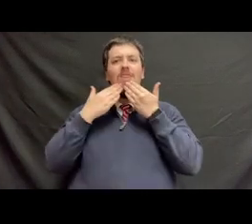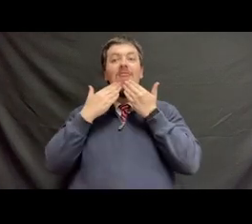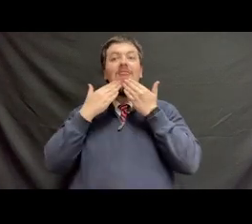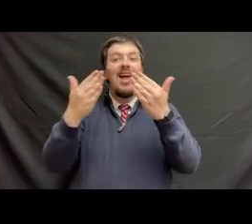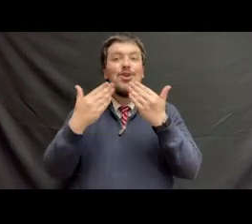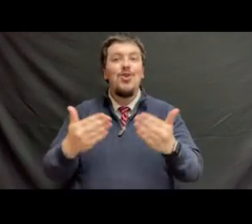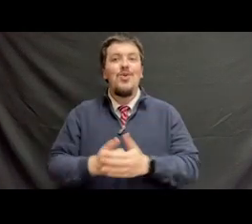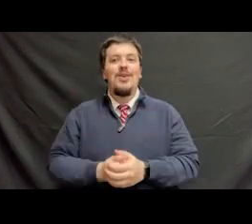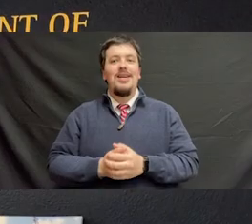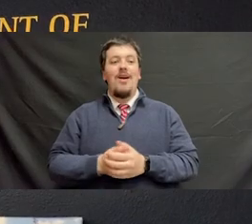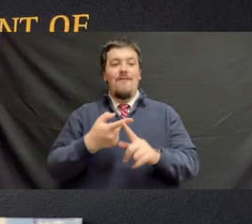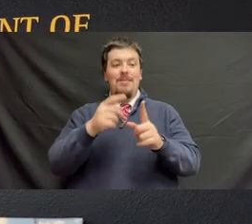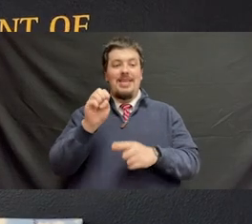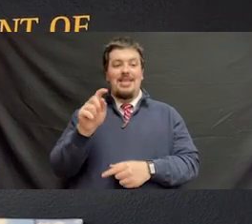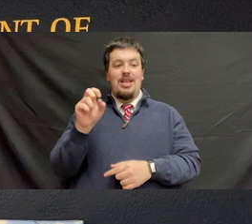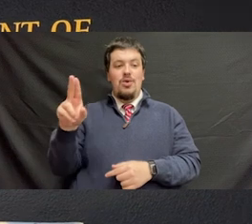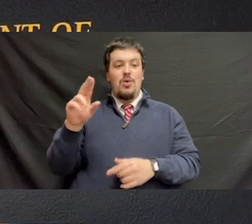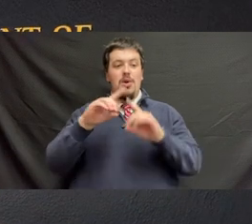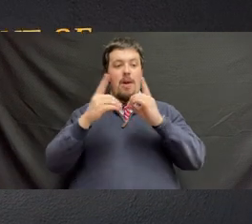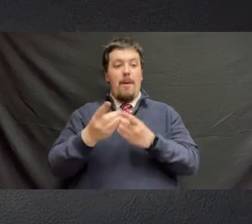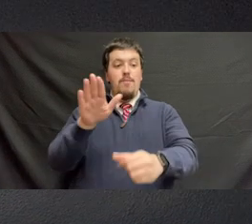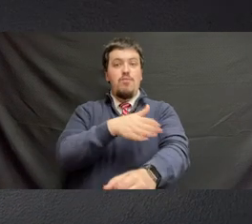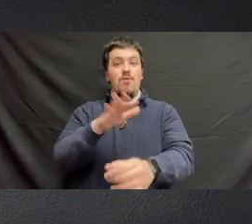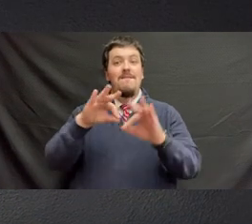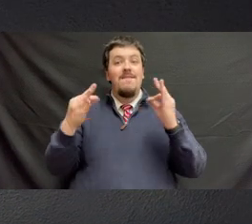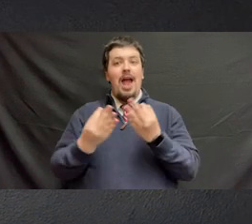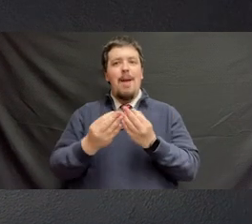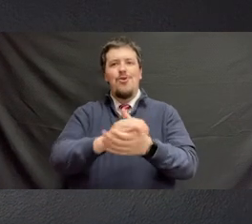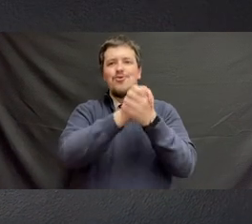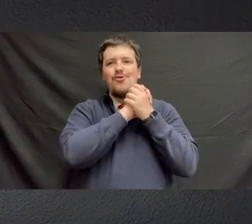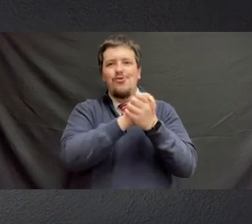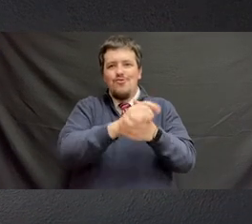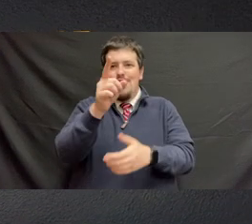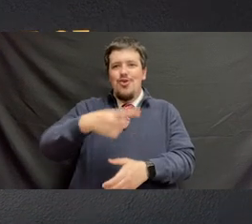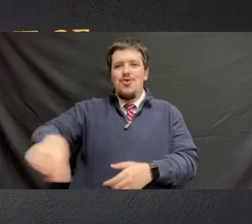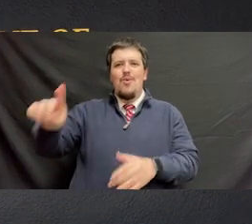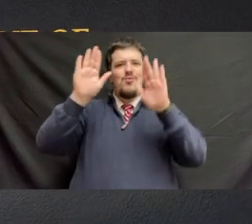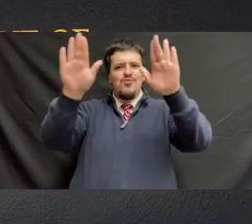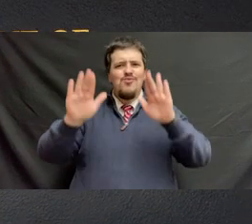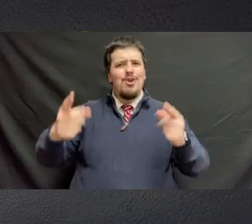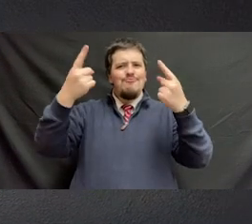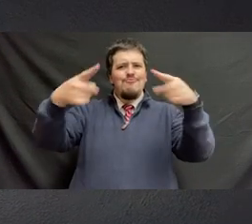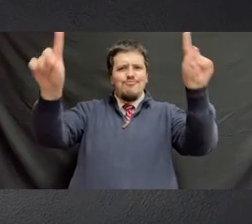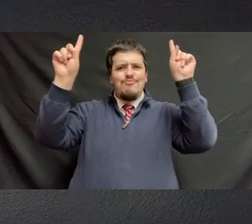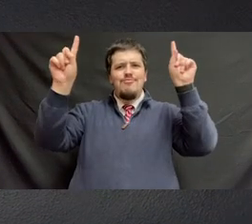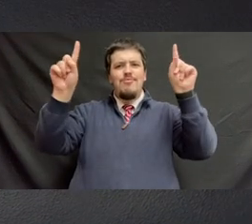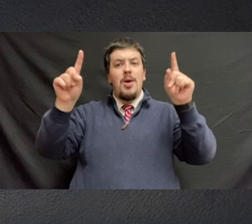Thank you. From the ETSU Department of Music family, we congratulate you on this tremendous milestone.